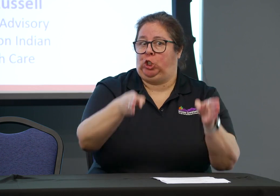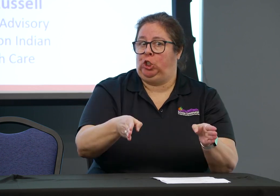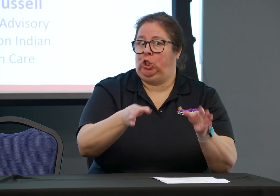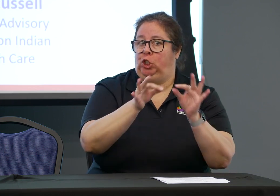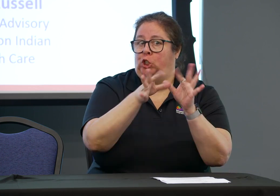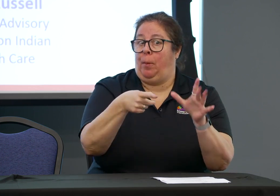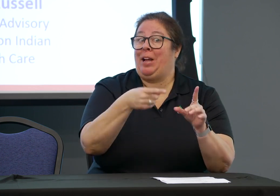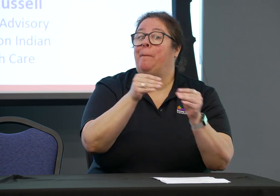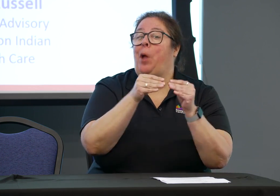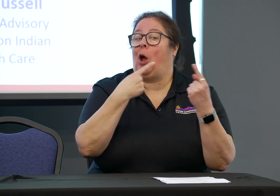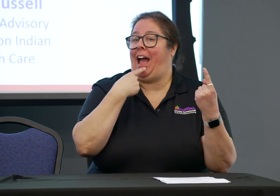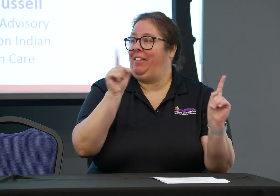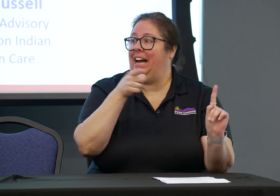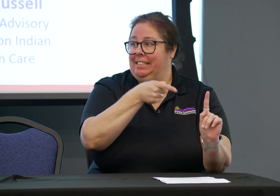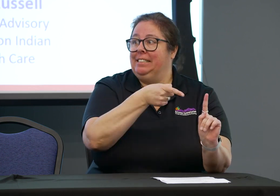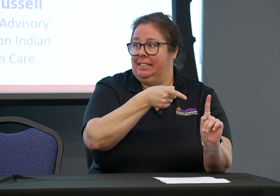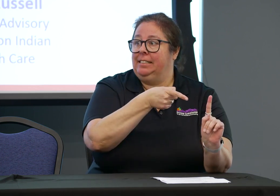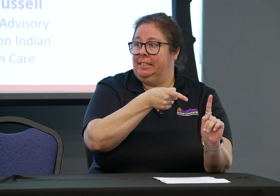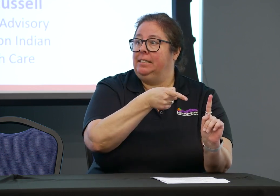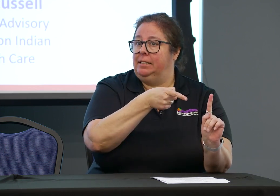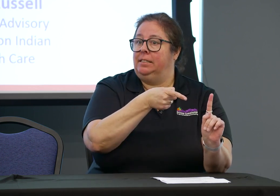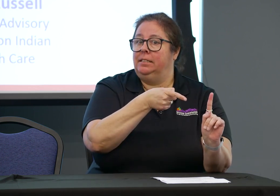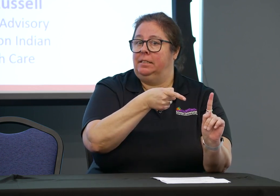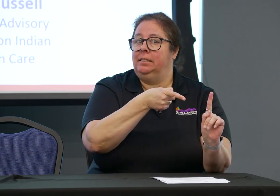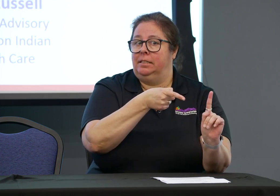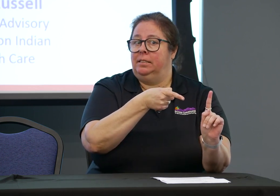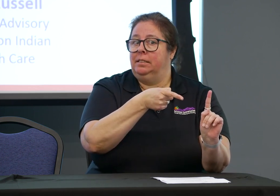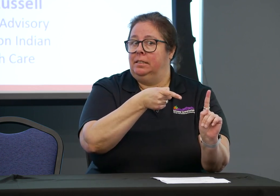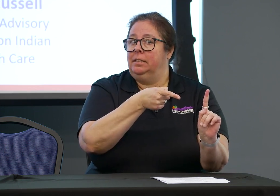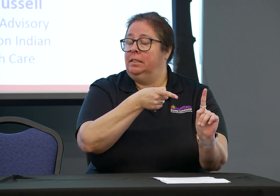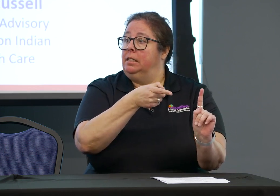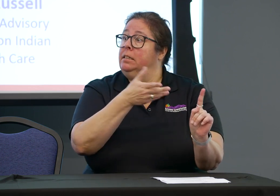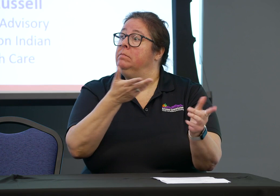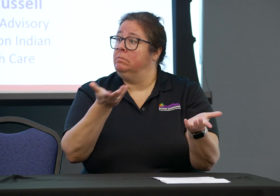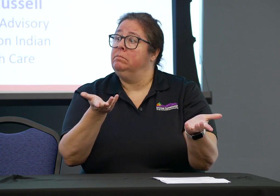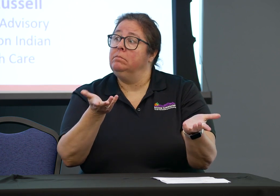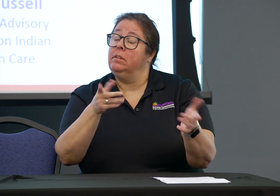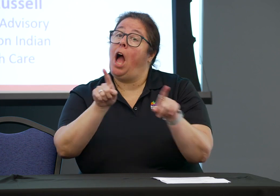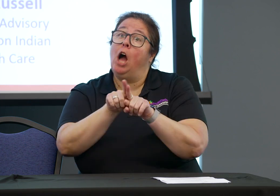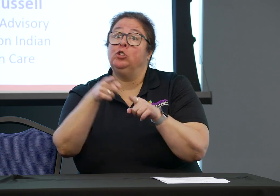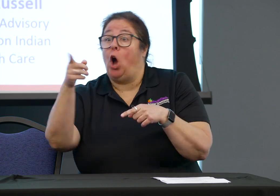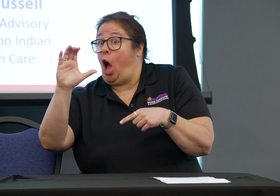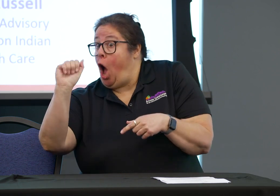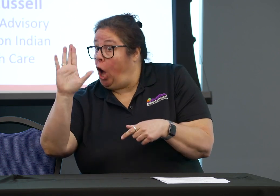Typically an in-person interpreter is effective. And the successful way to communicate.